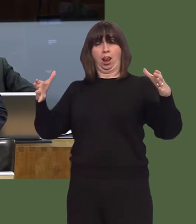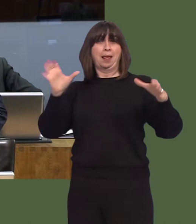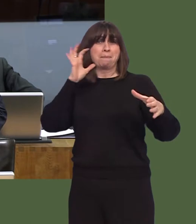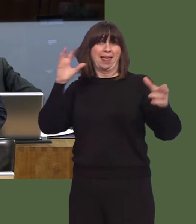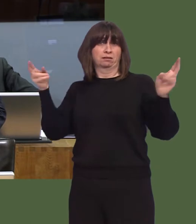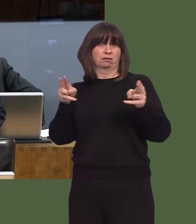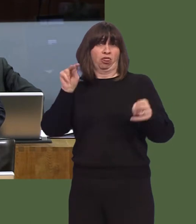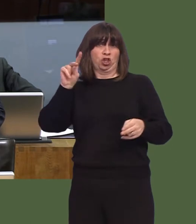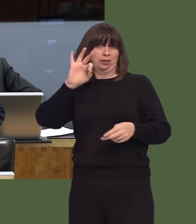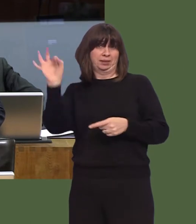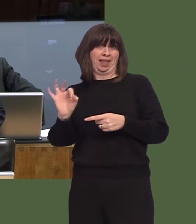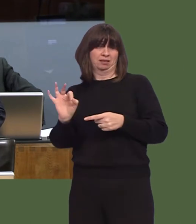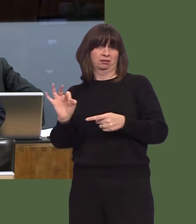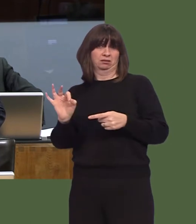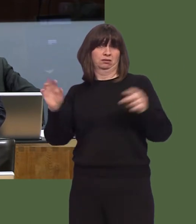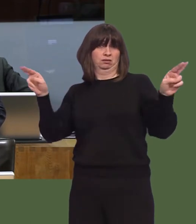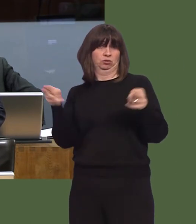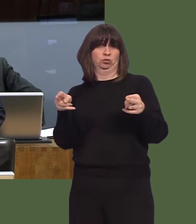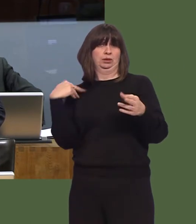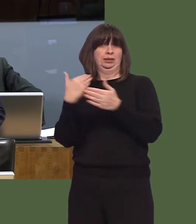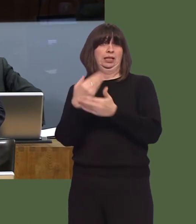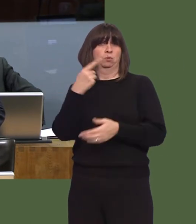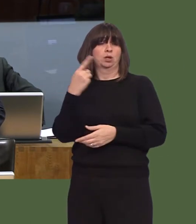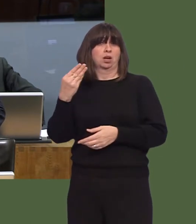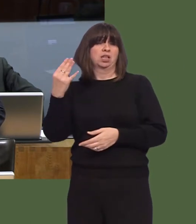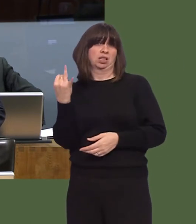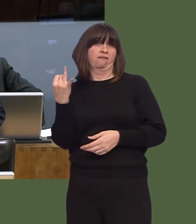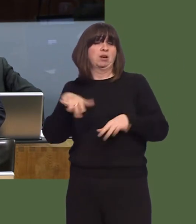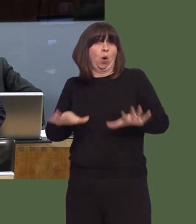Thirty per cent of beds have been lost since 1997 here in Wales.